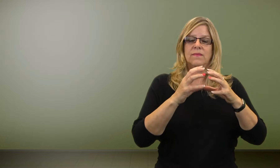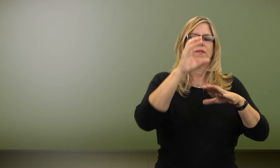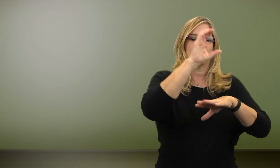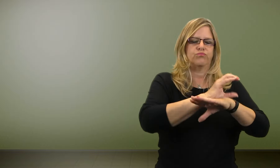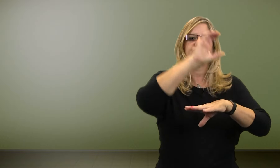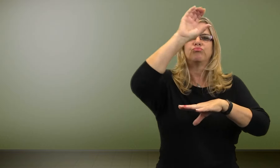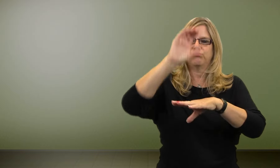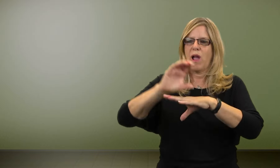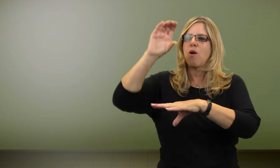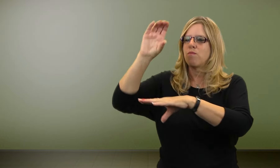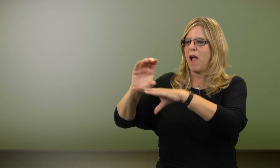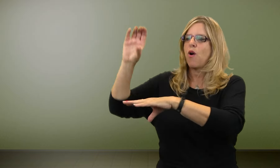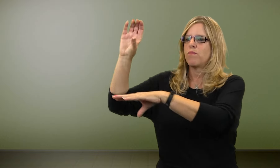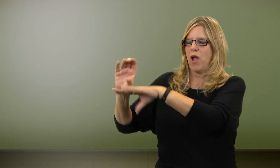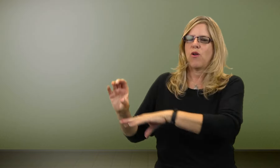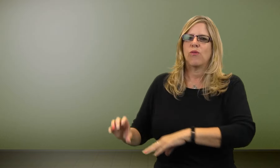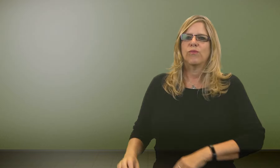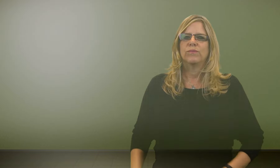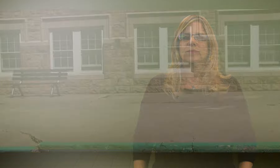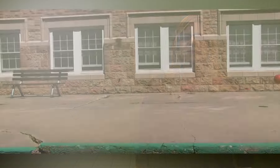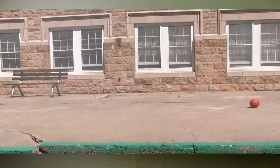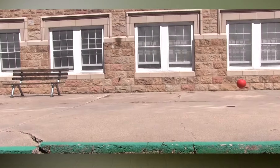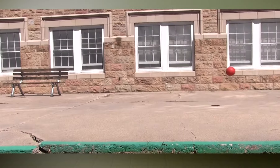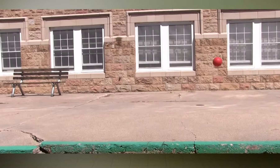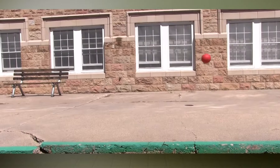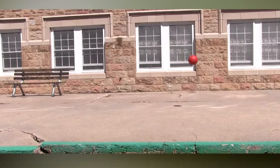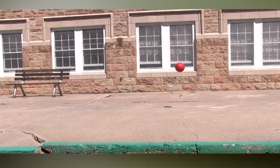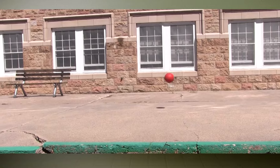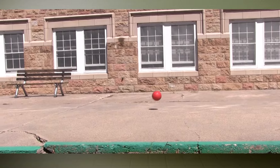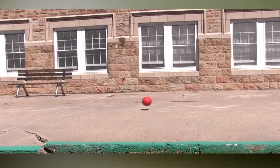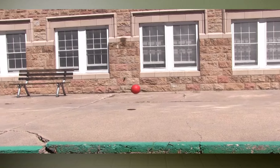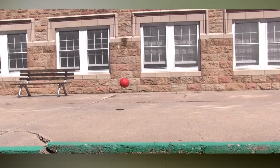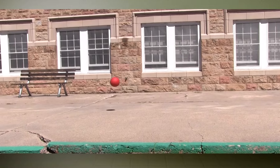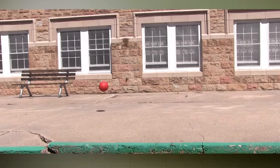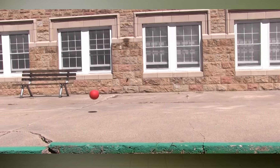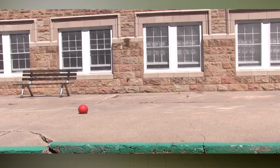The ball is bouncing.